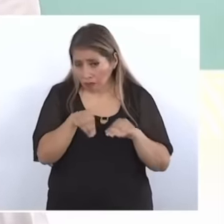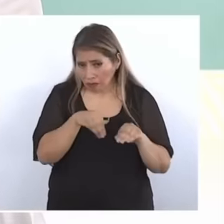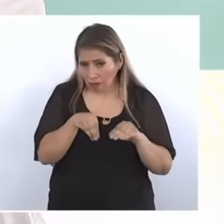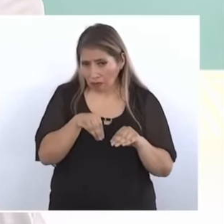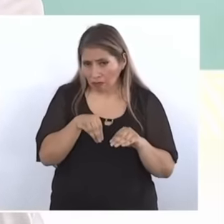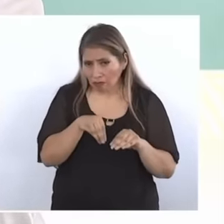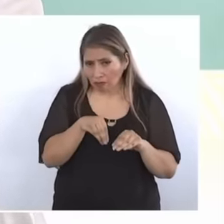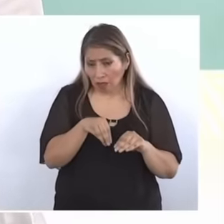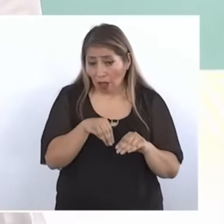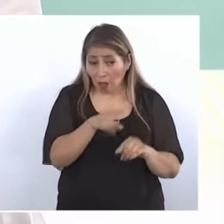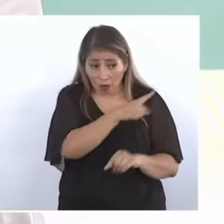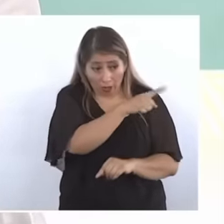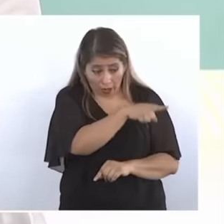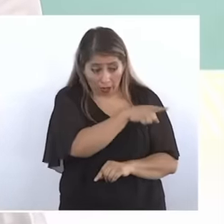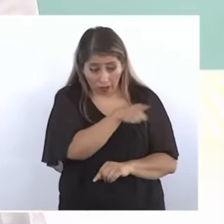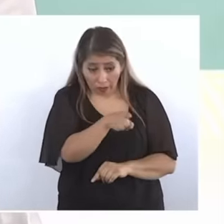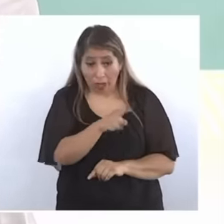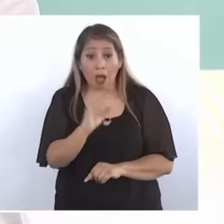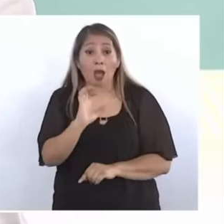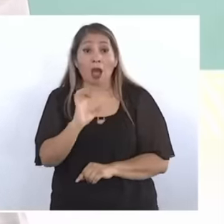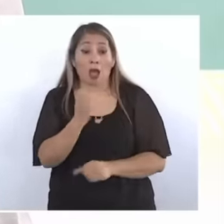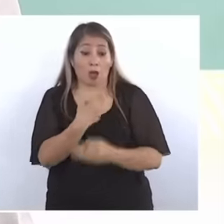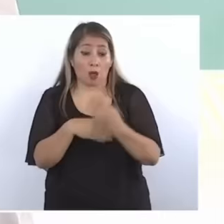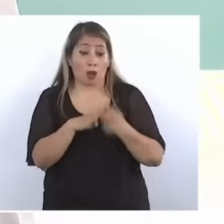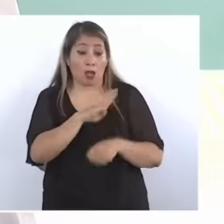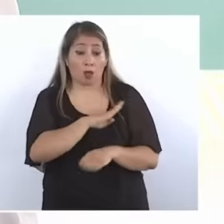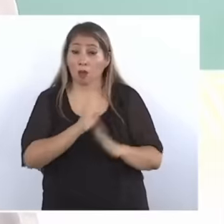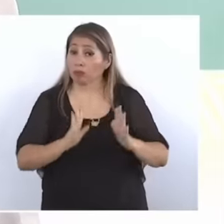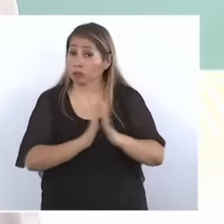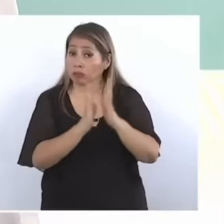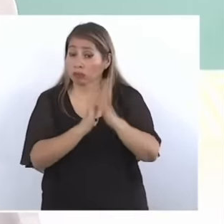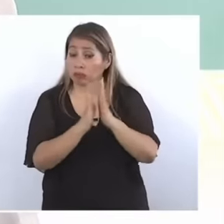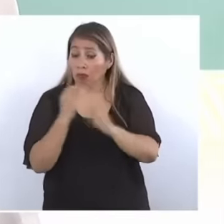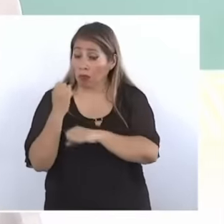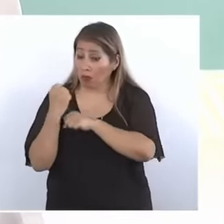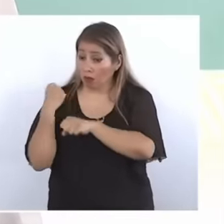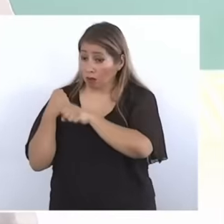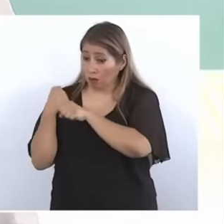Claudia has participated for many years and because this I already said we have